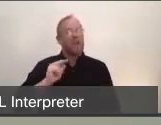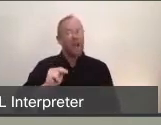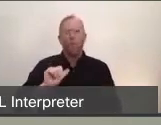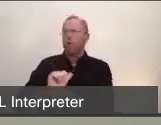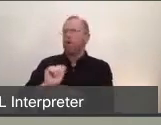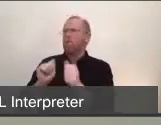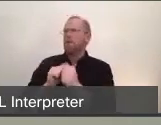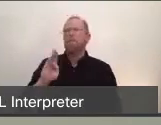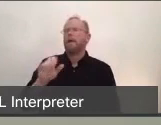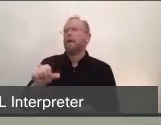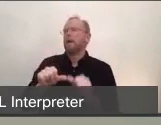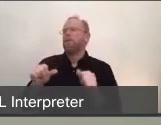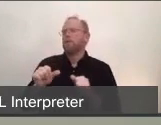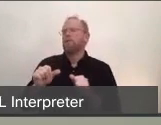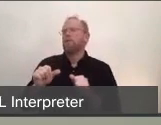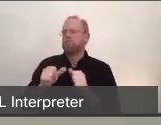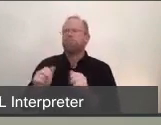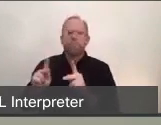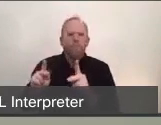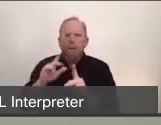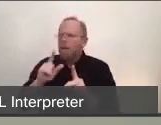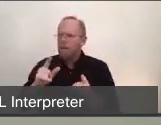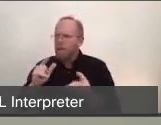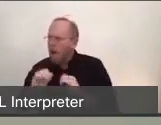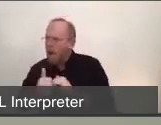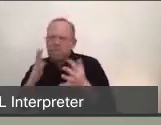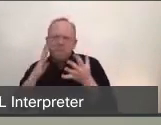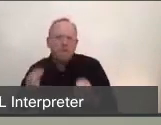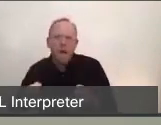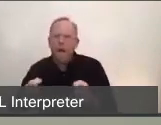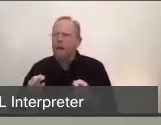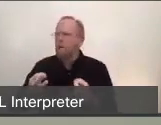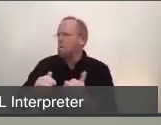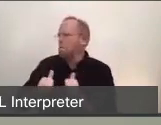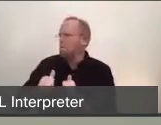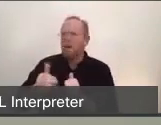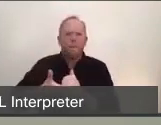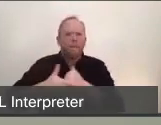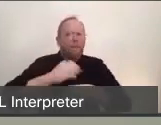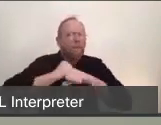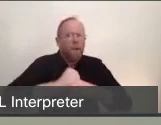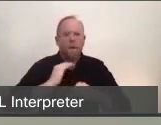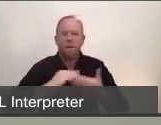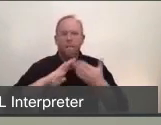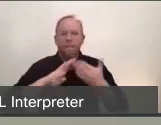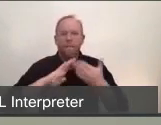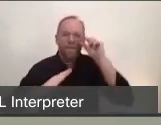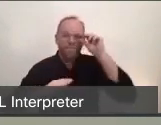to determine what policy-level decisions needed to be made to protect our community. We also began partnering with Marin Health,